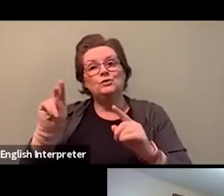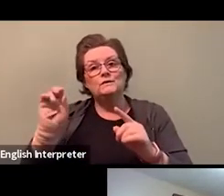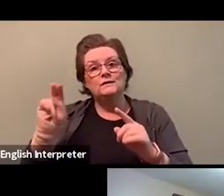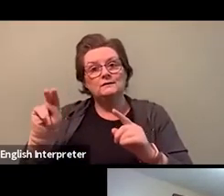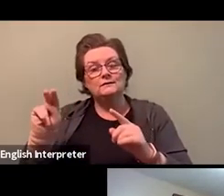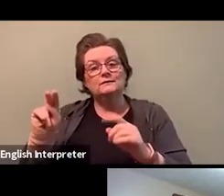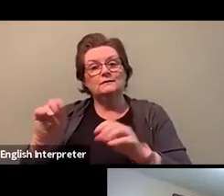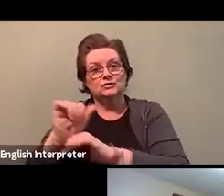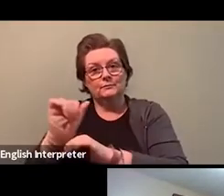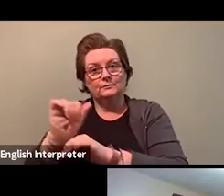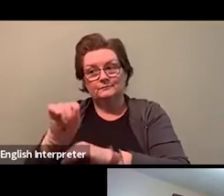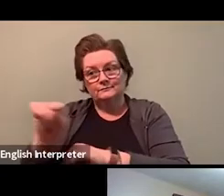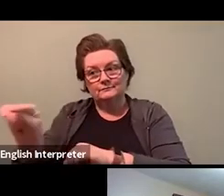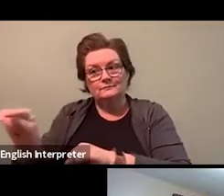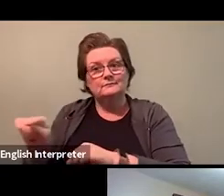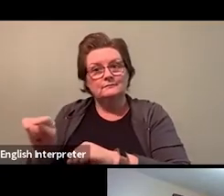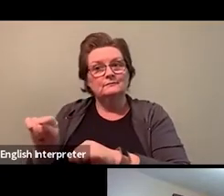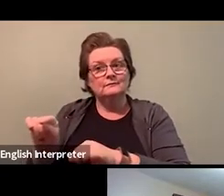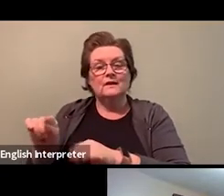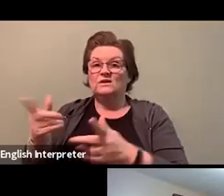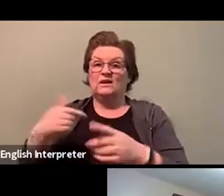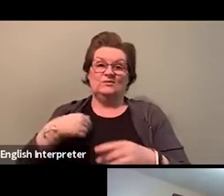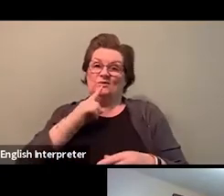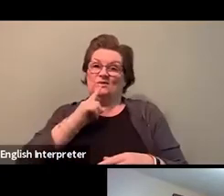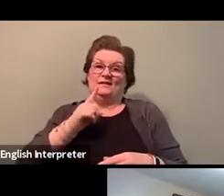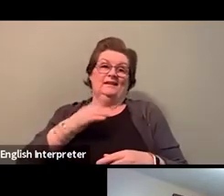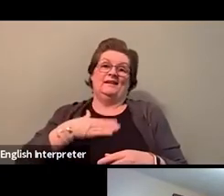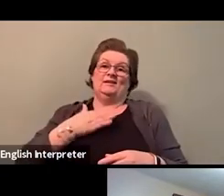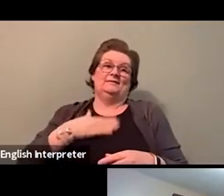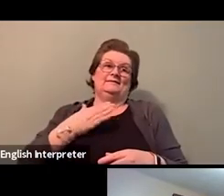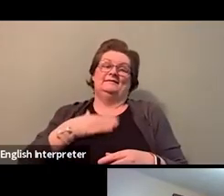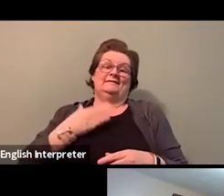at this point in time in the history-making of our agency.